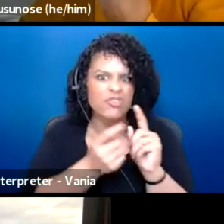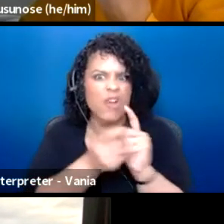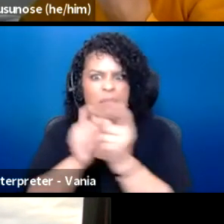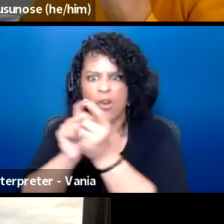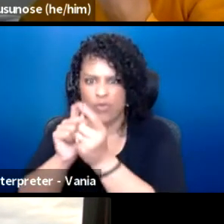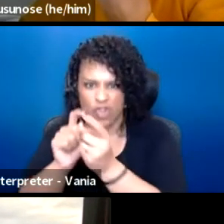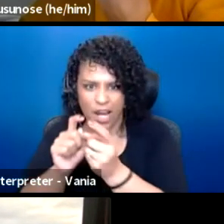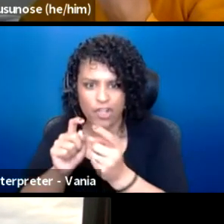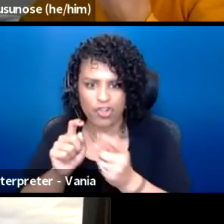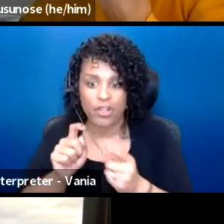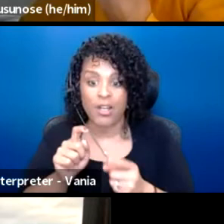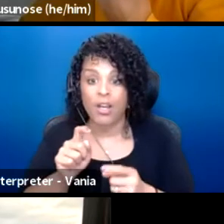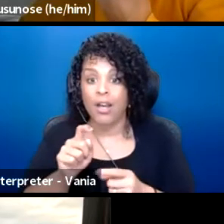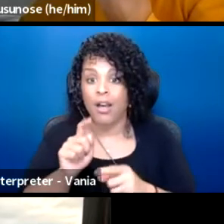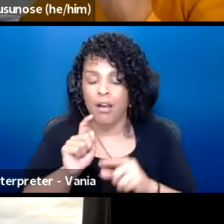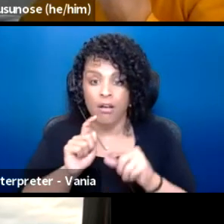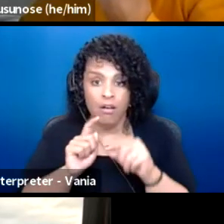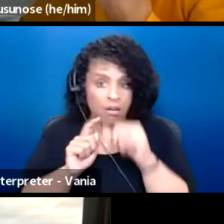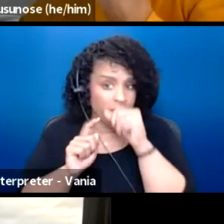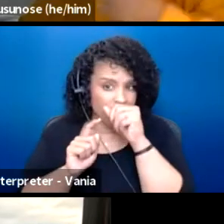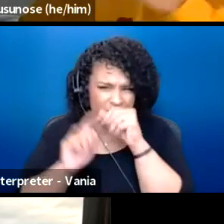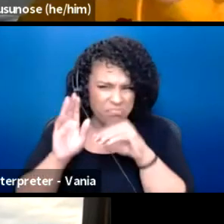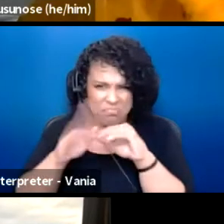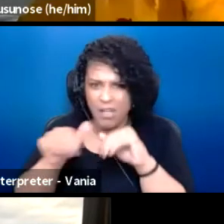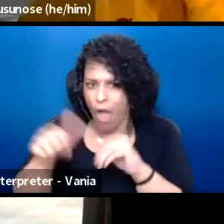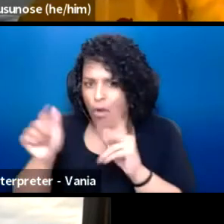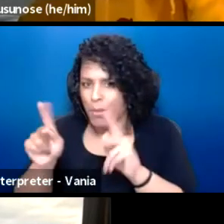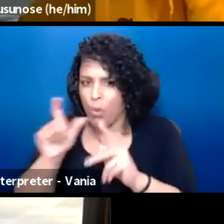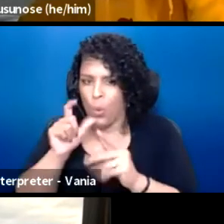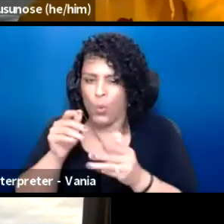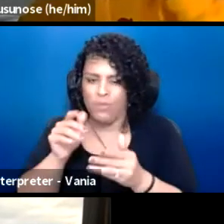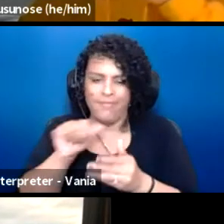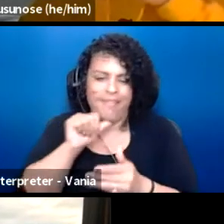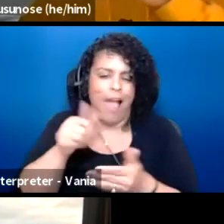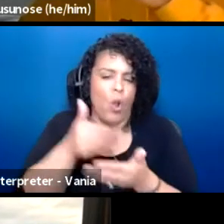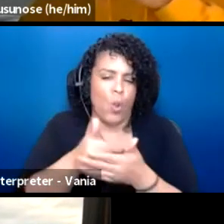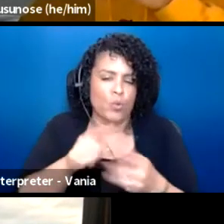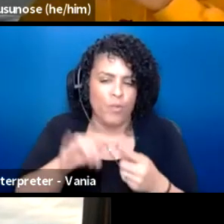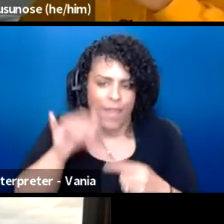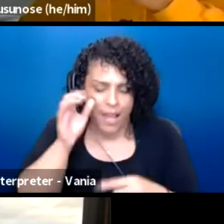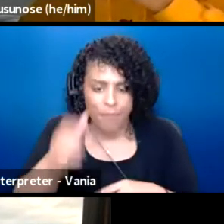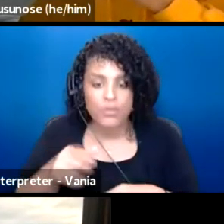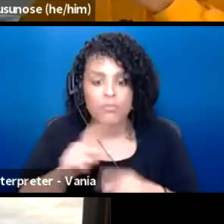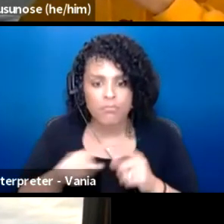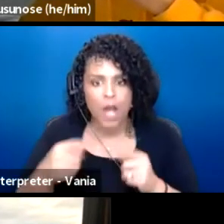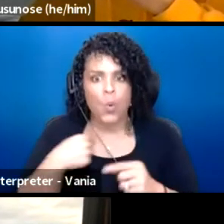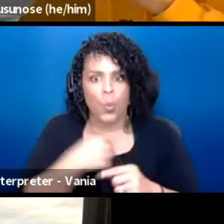to the idea or concept. And that's what I think we offer uniquely,